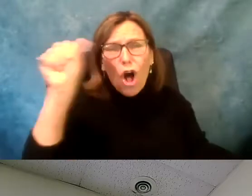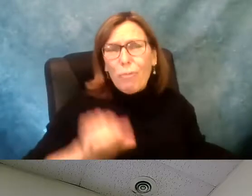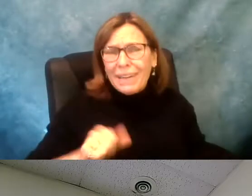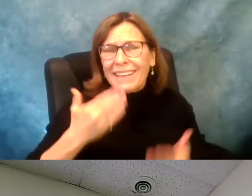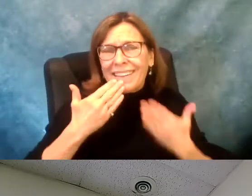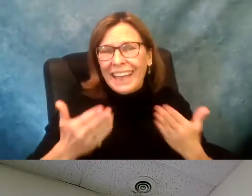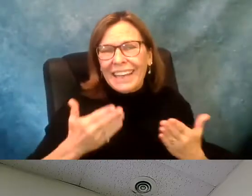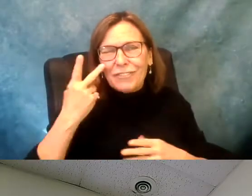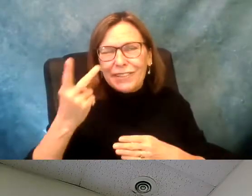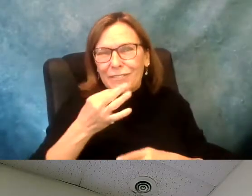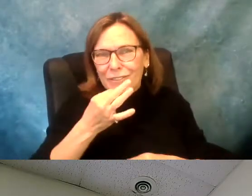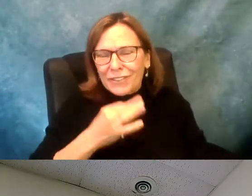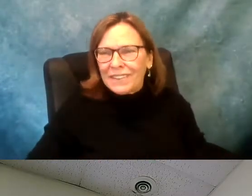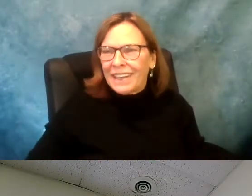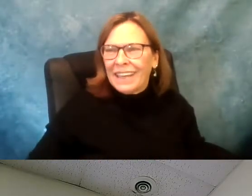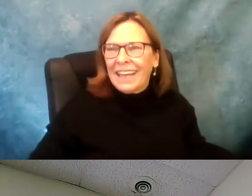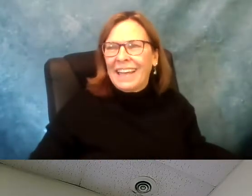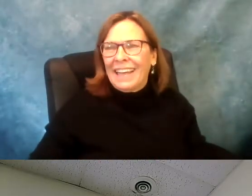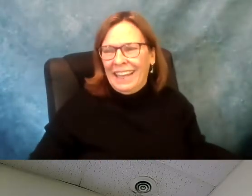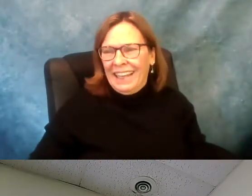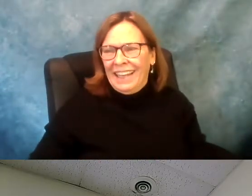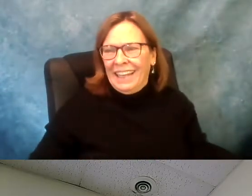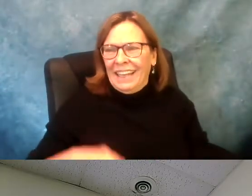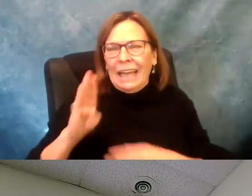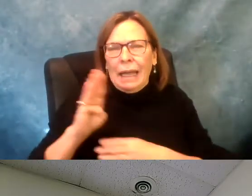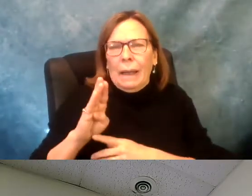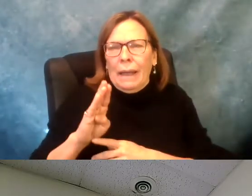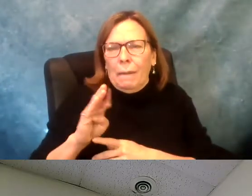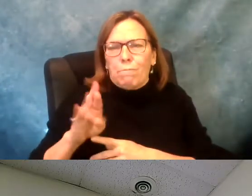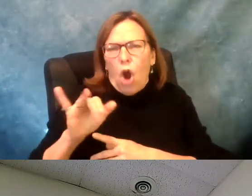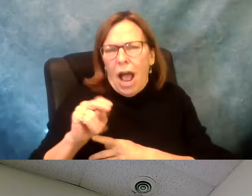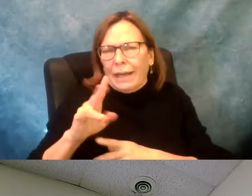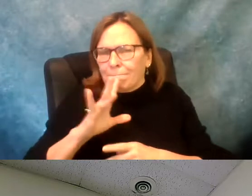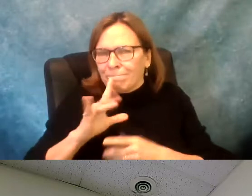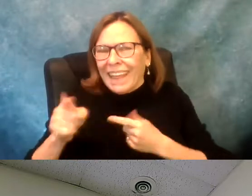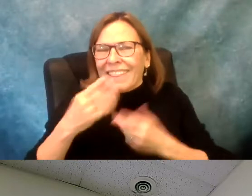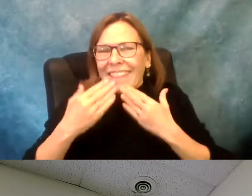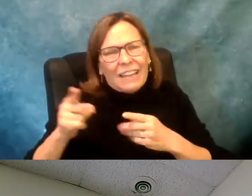ongoing struggle and I'm looking to